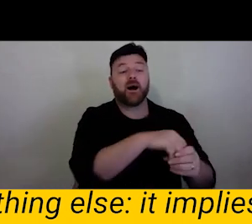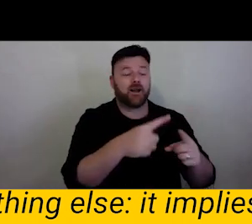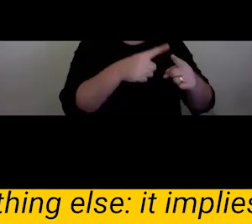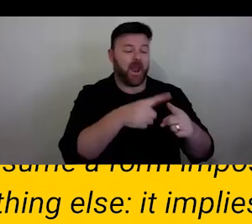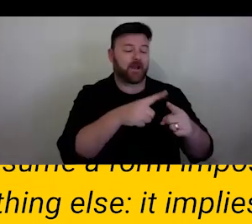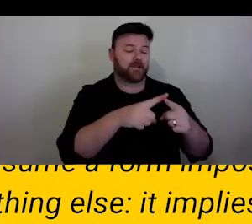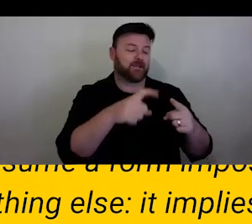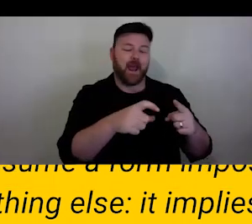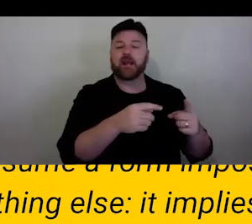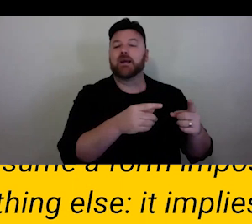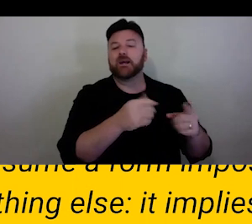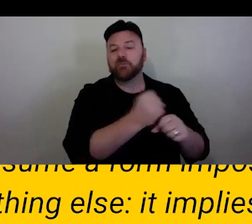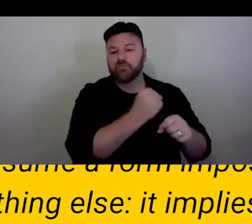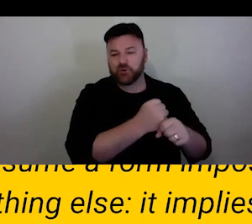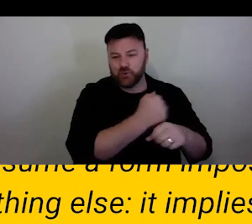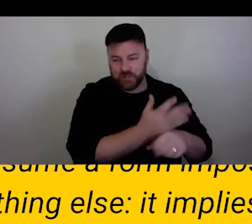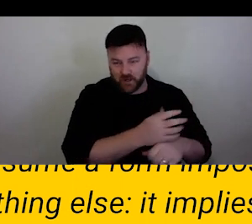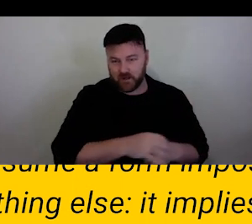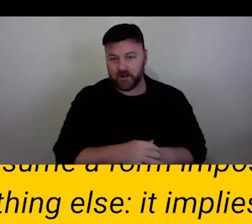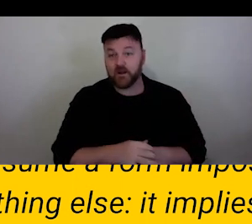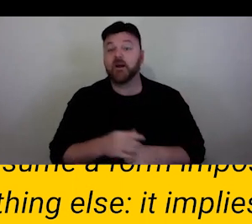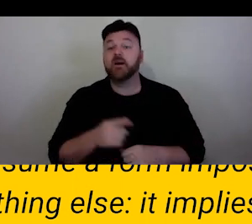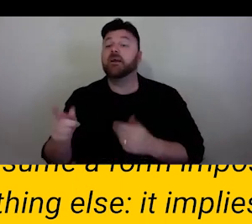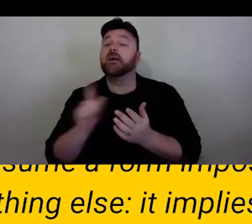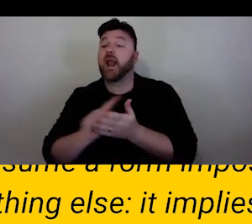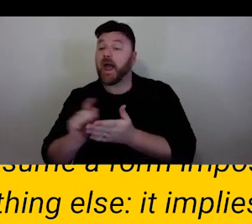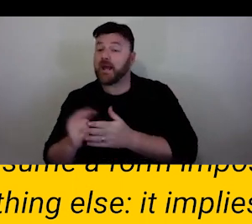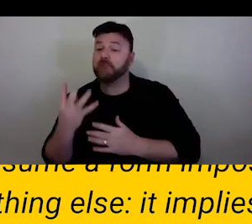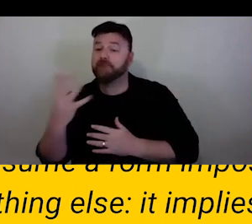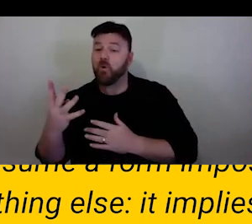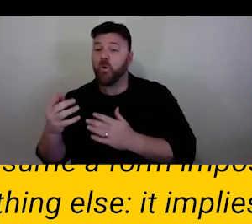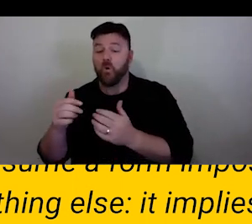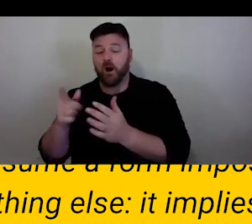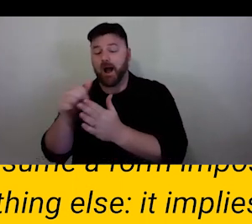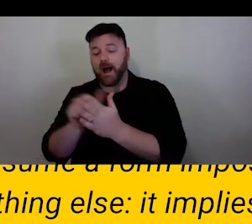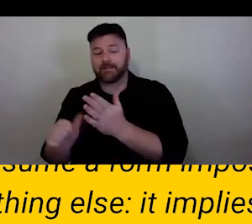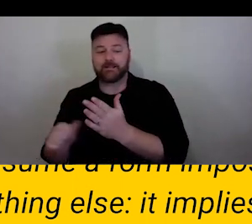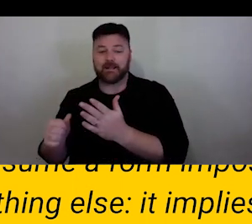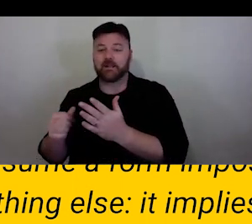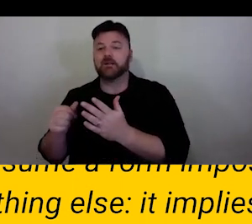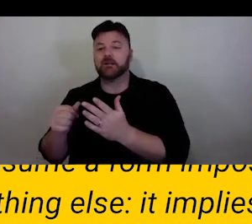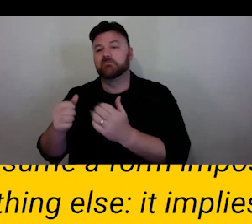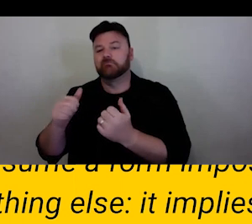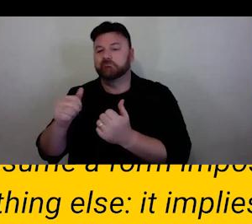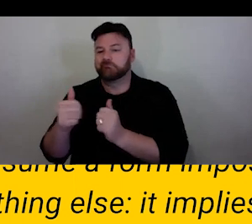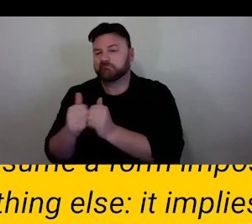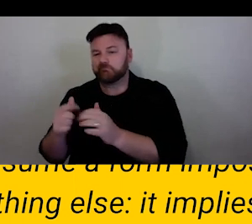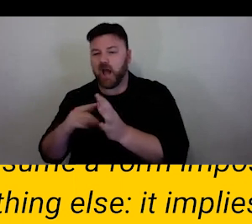Willow introduced four artistic associates. Tristan, myself and Martin Cootes and L iz Dunne.